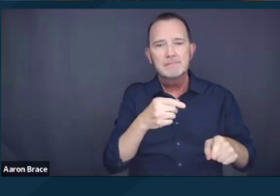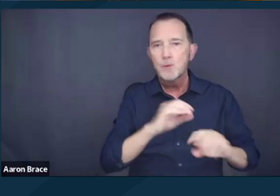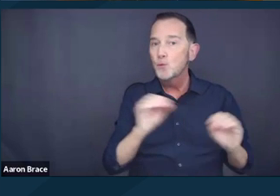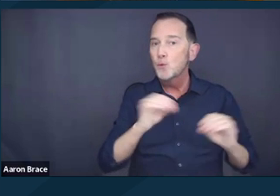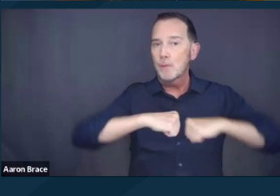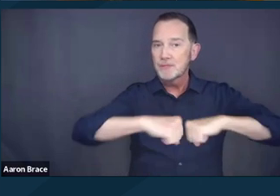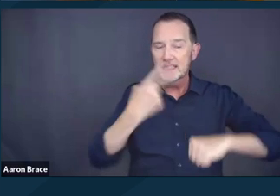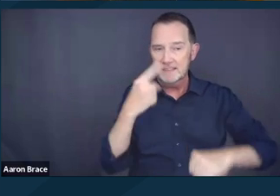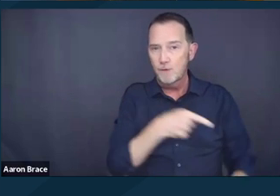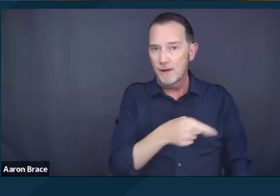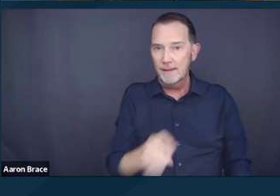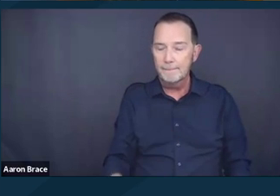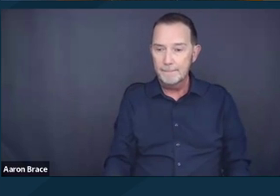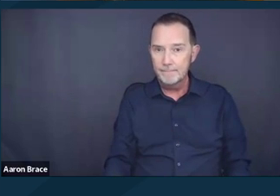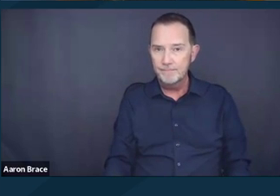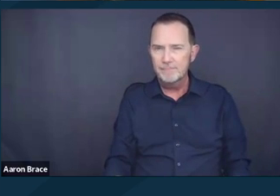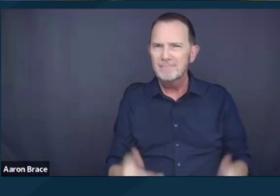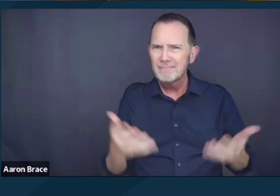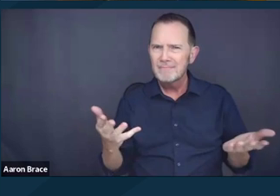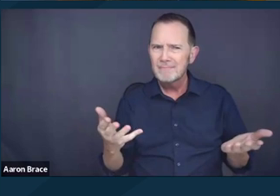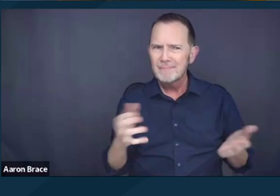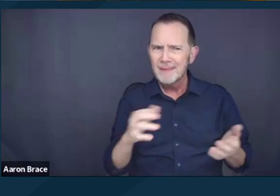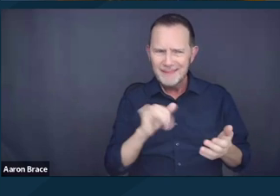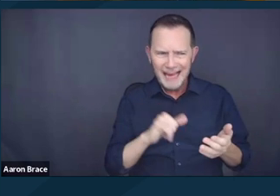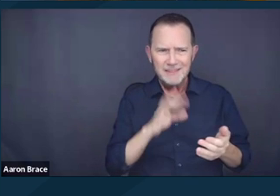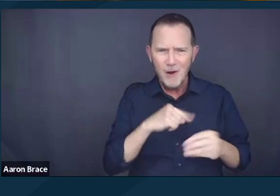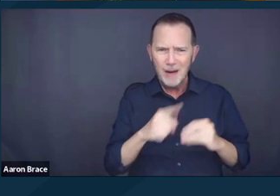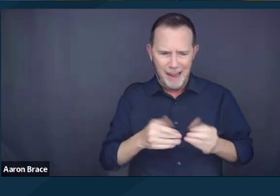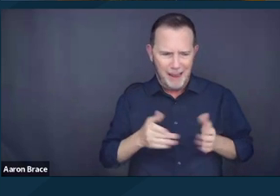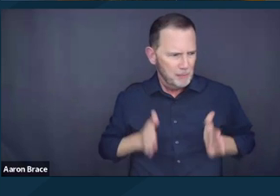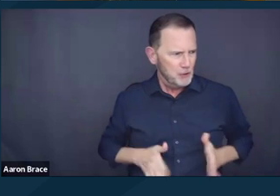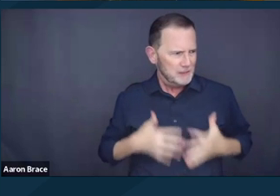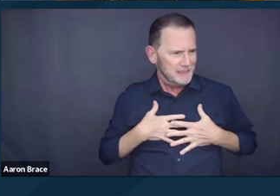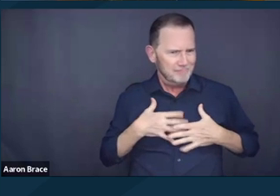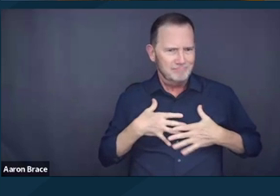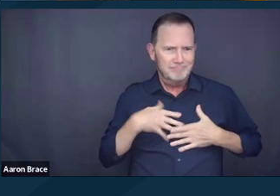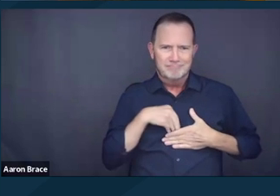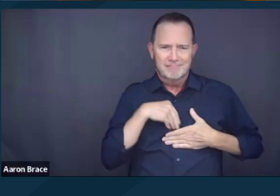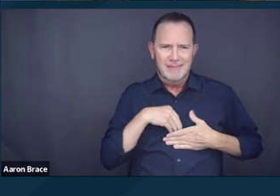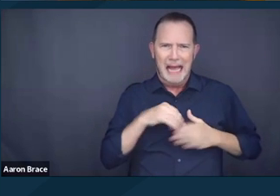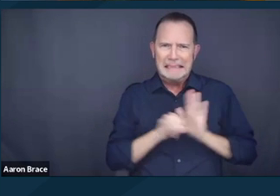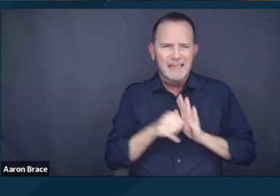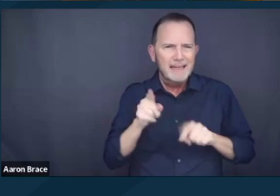to human traits considered immutable, conventionally defined as traits that cannot be chosen.